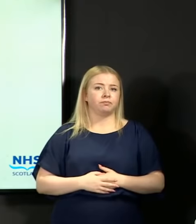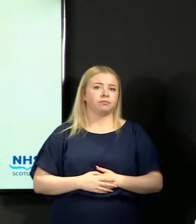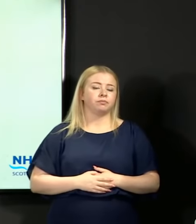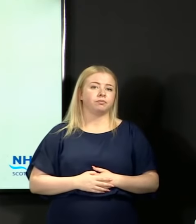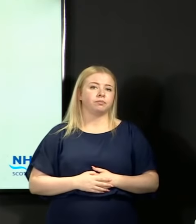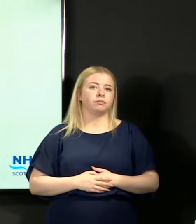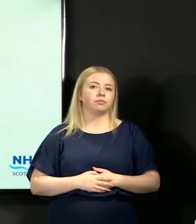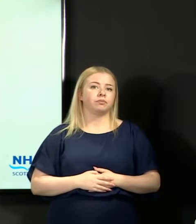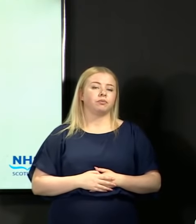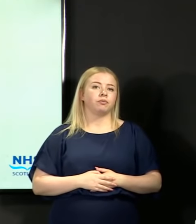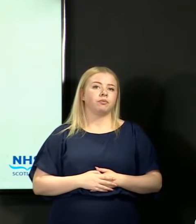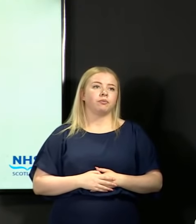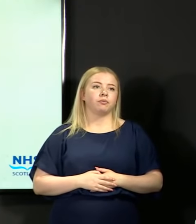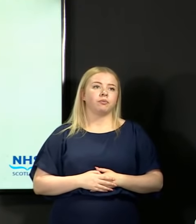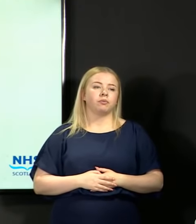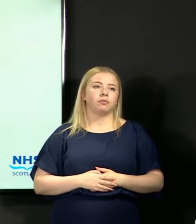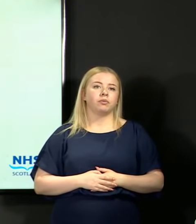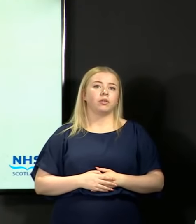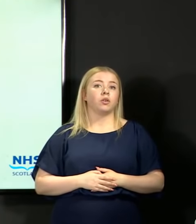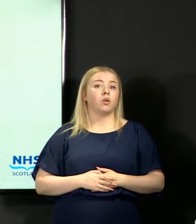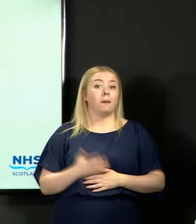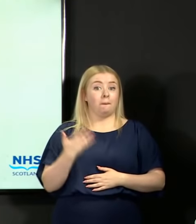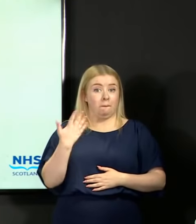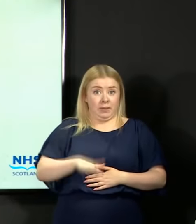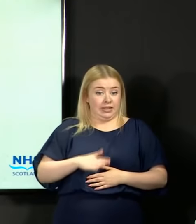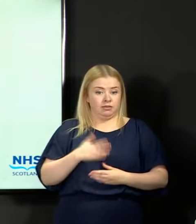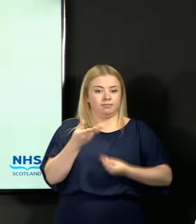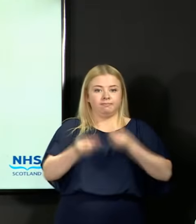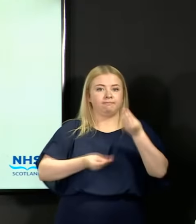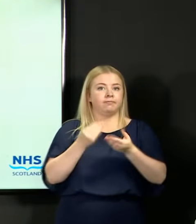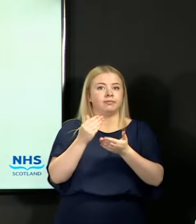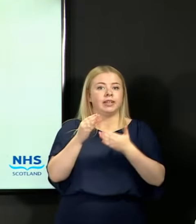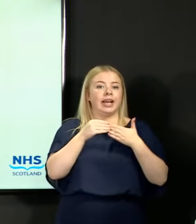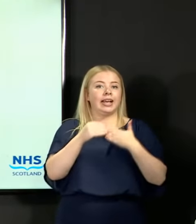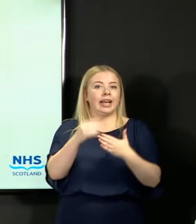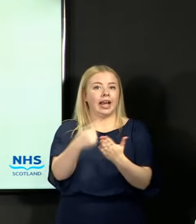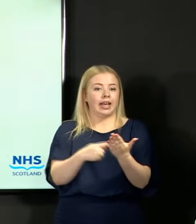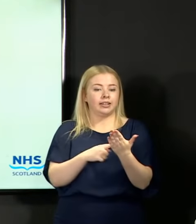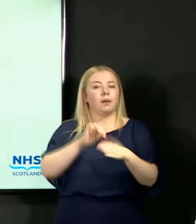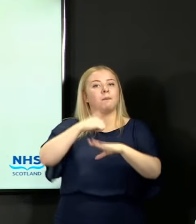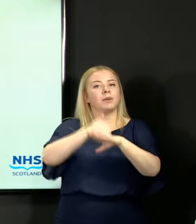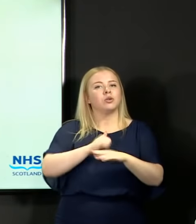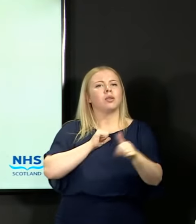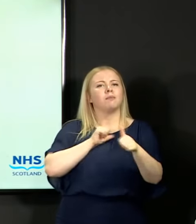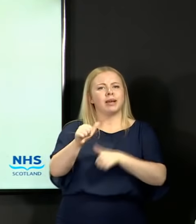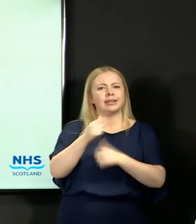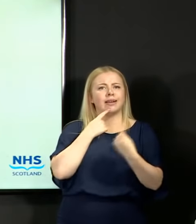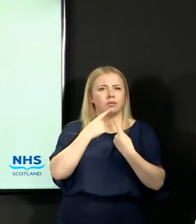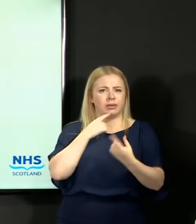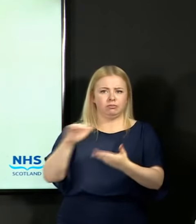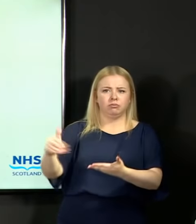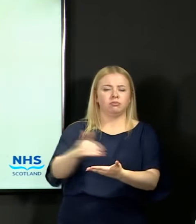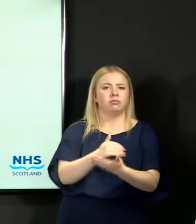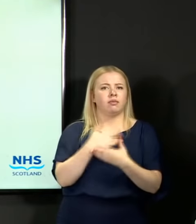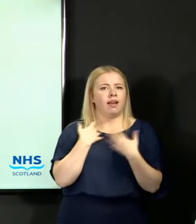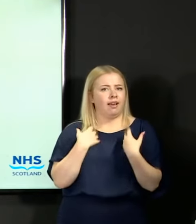And that is that we have set out the guidance based on the best information that we have available to us just now.